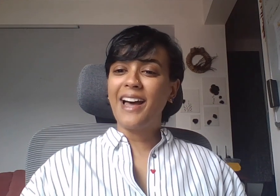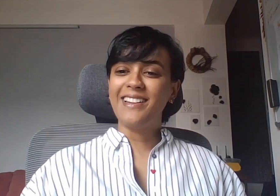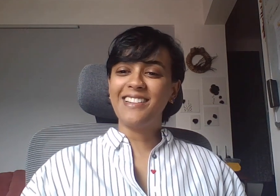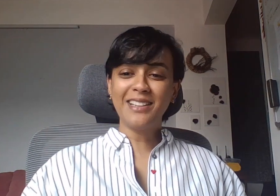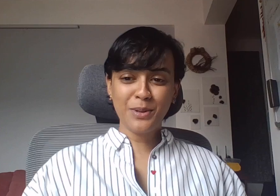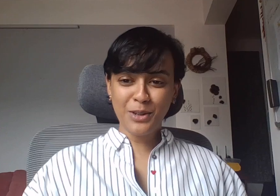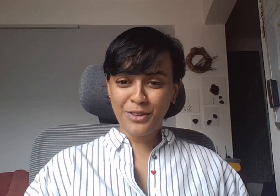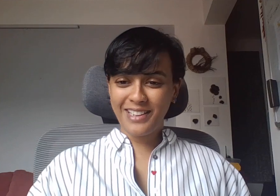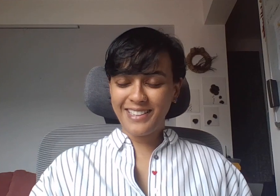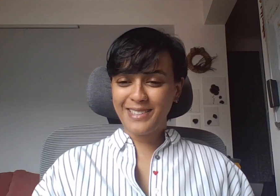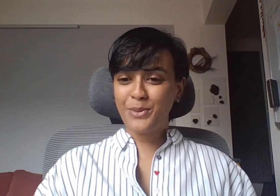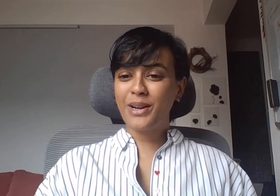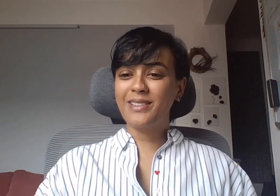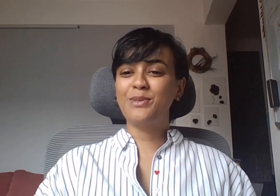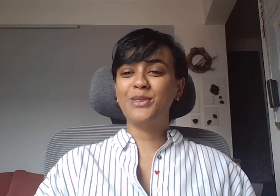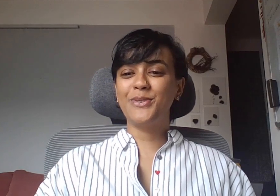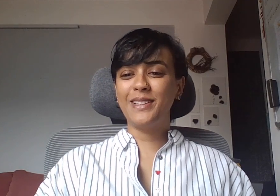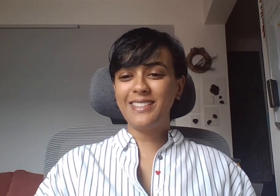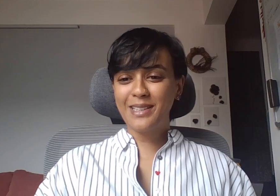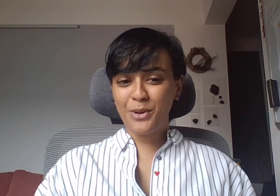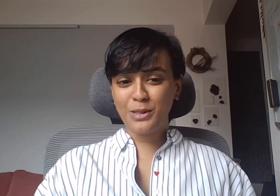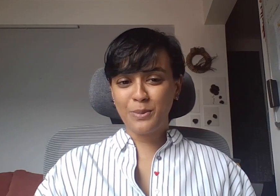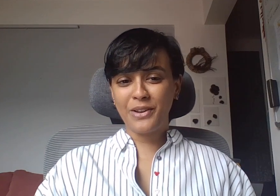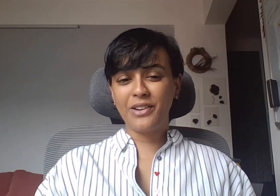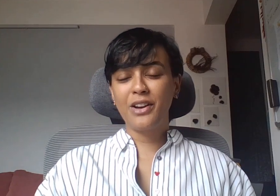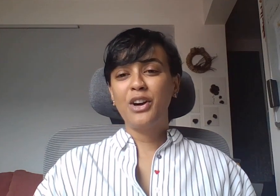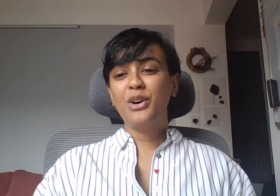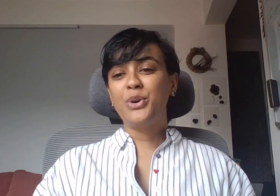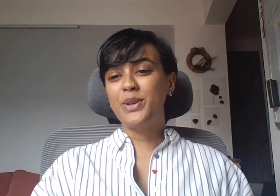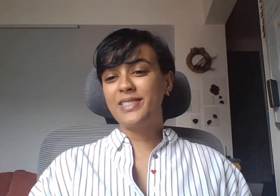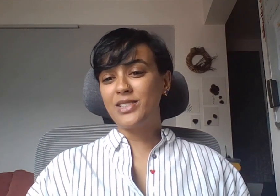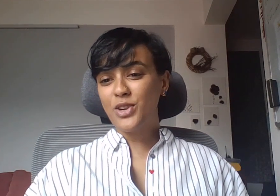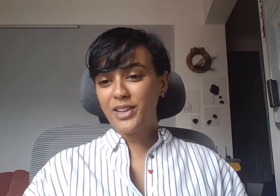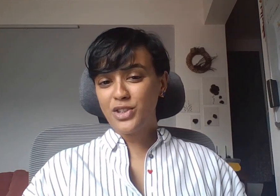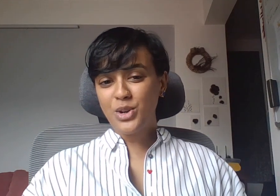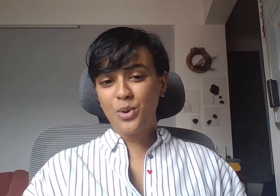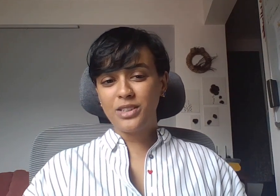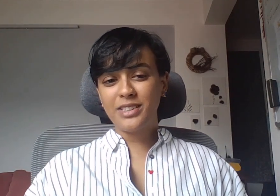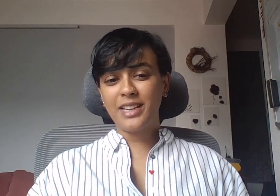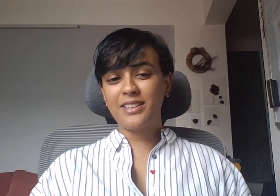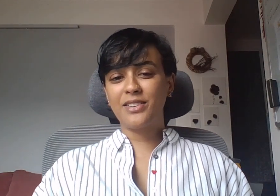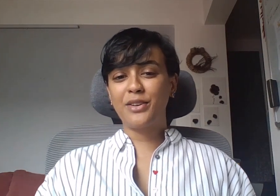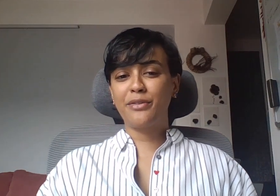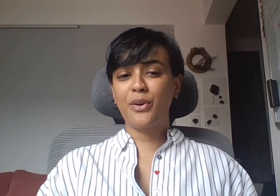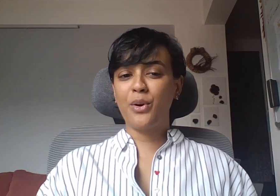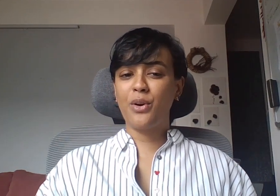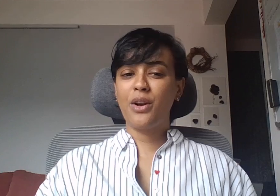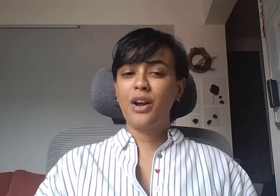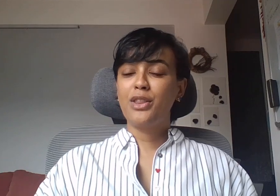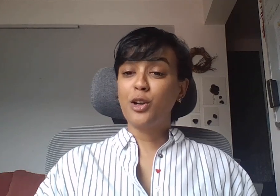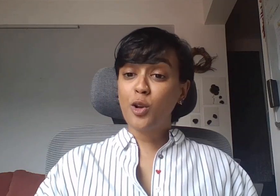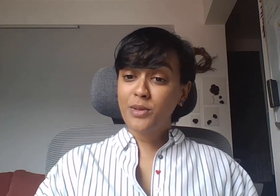And last but not least, welcome to Lisa Mossberg, who is the strategy coordinator for the global